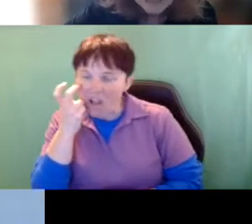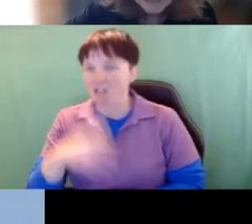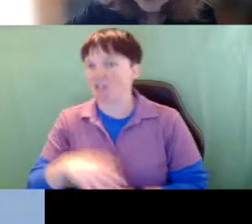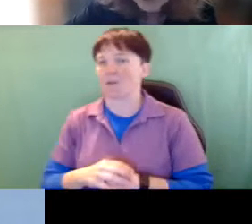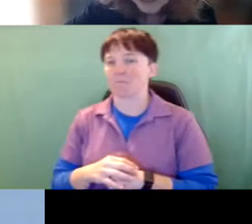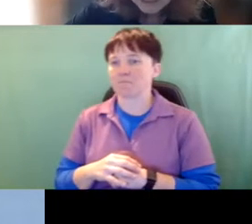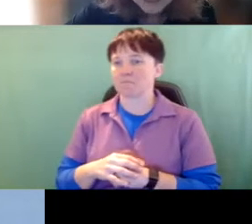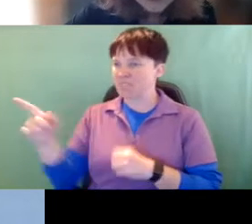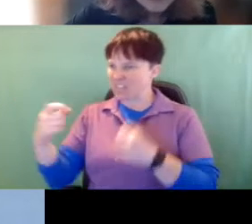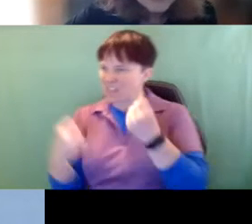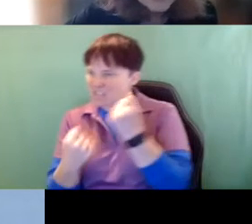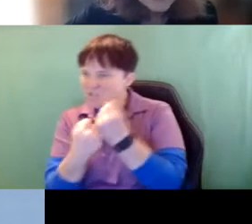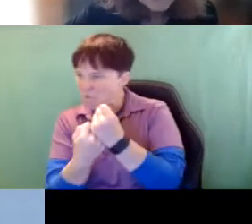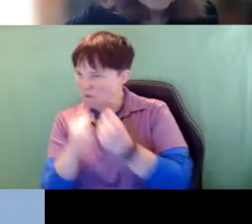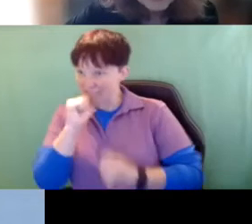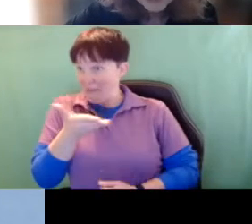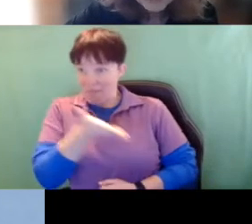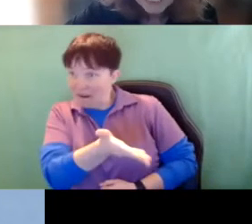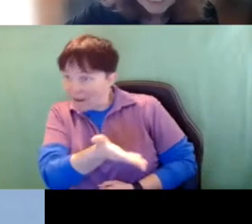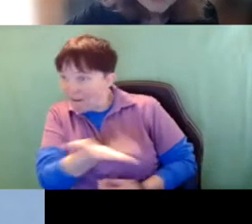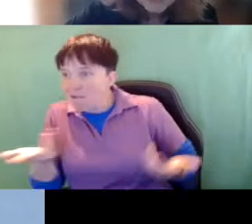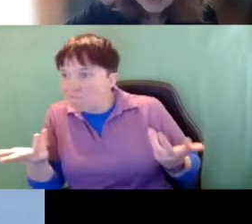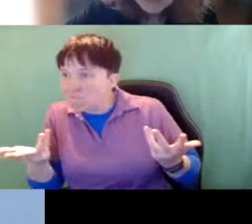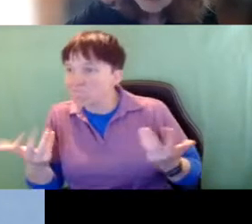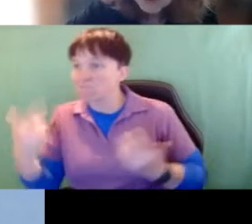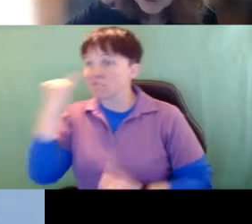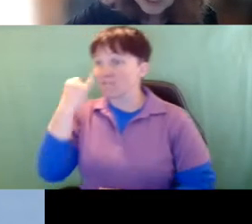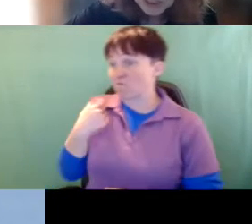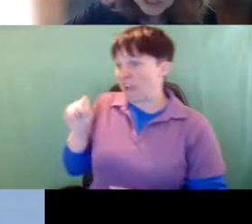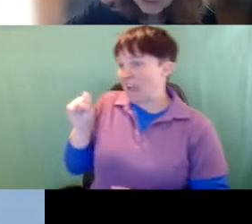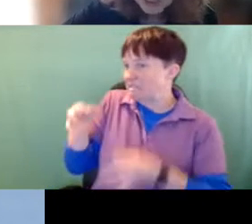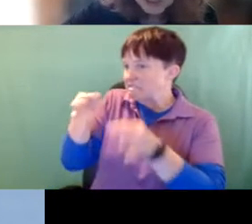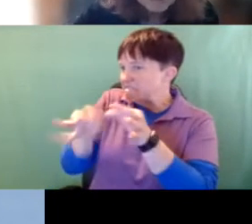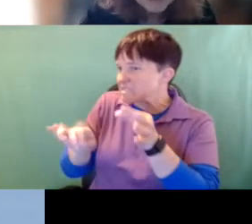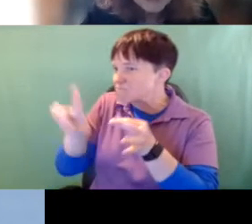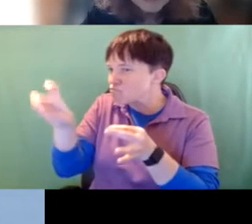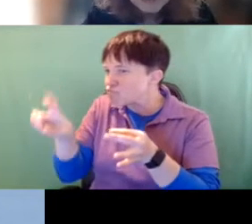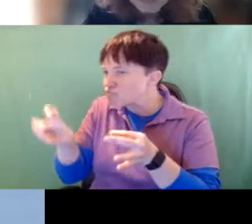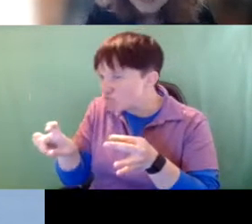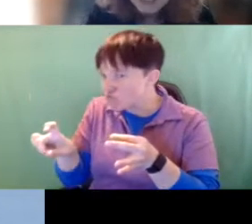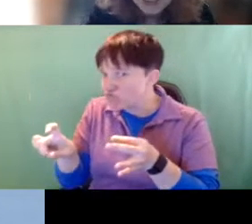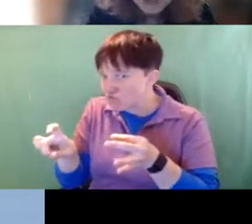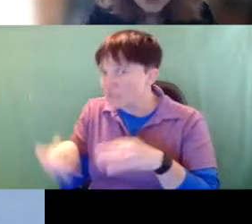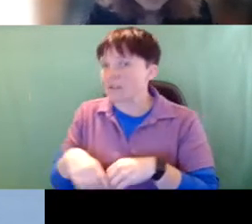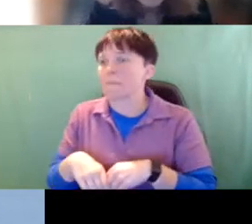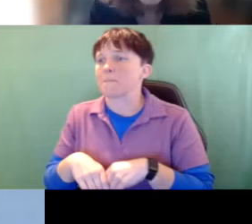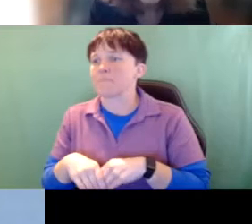supports aren't there but if we just ask the simple questions which John Mcginnis did years ago.